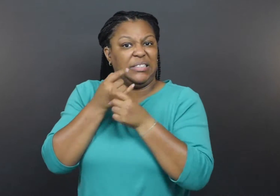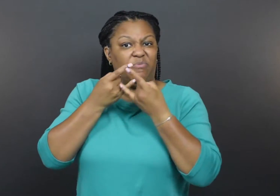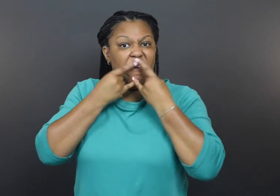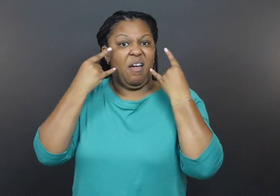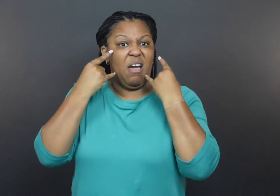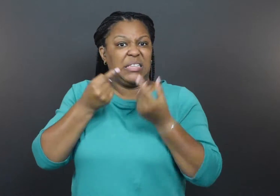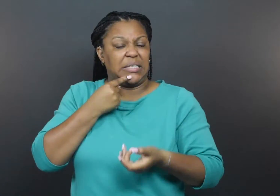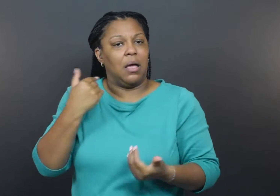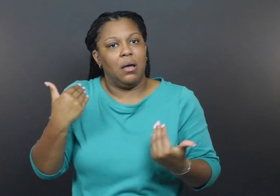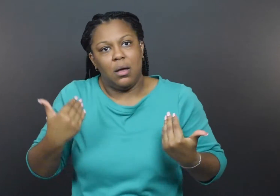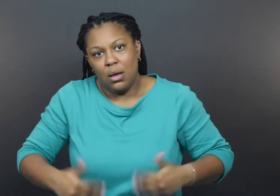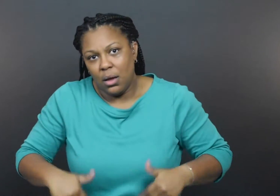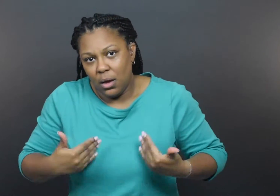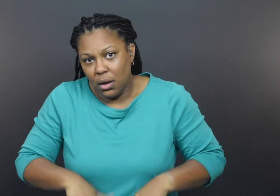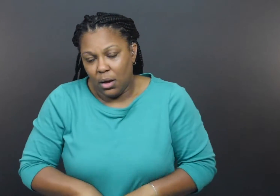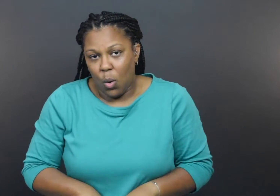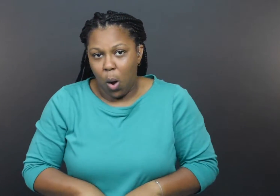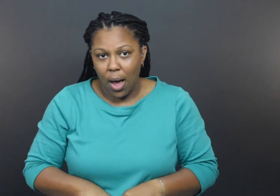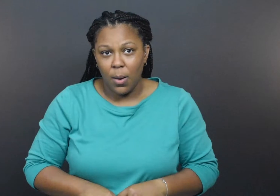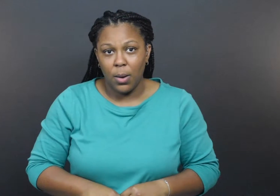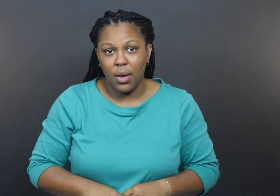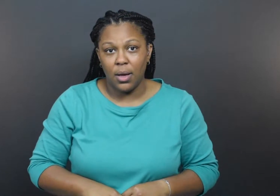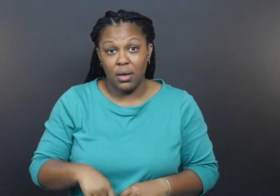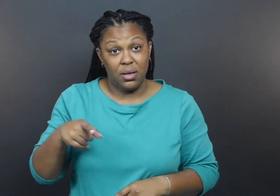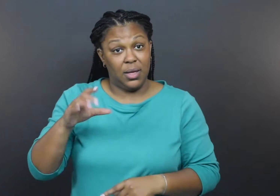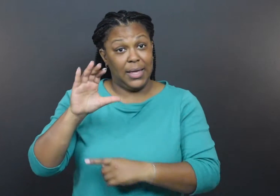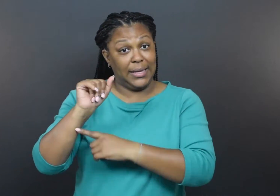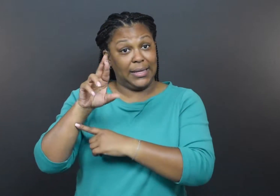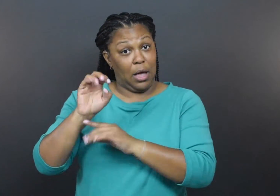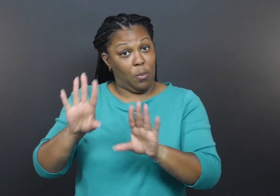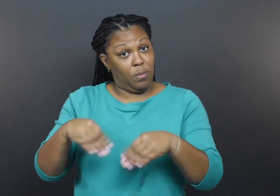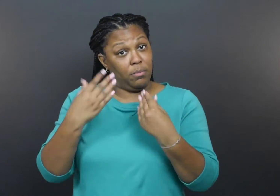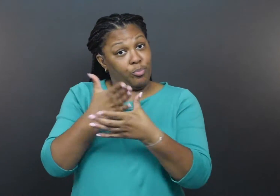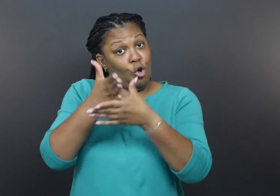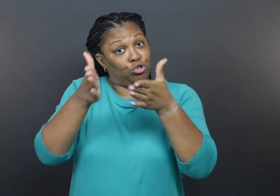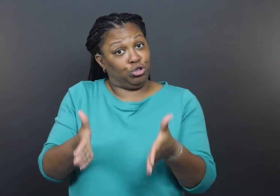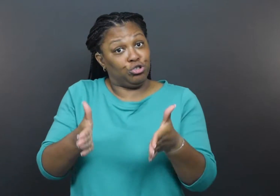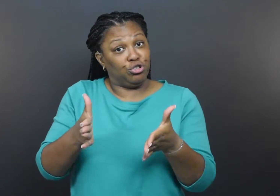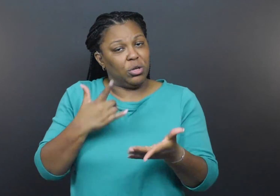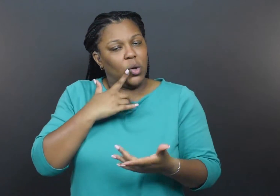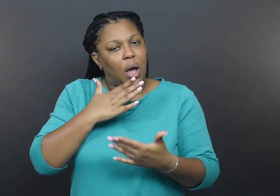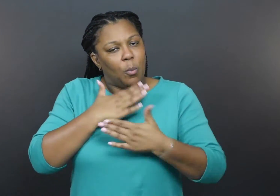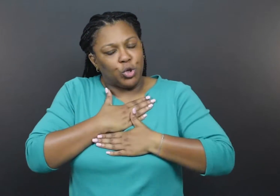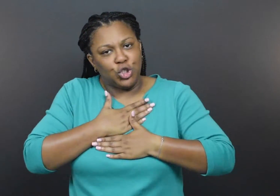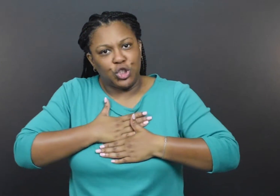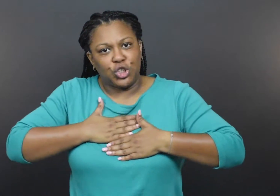“Care Partners appreciates the masks and feel[s] that is it imperative that they have them on hand.